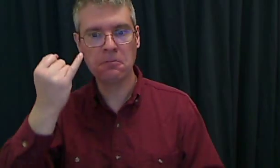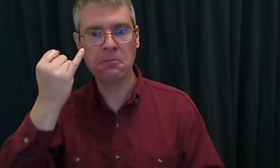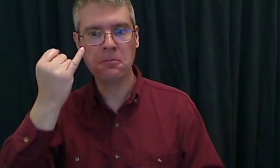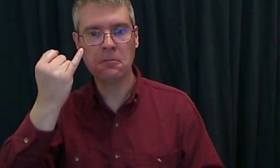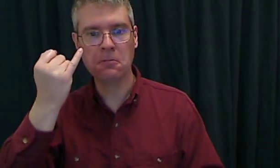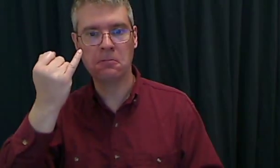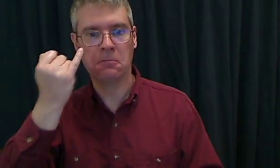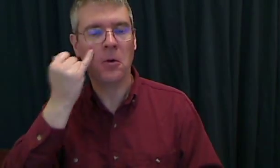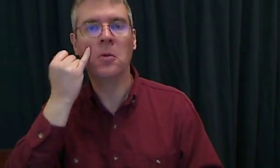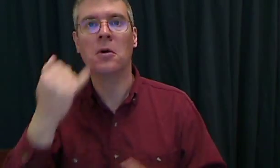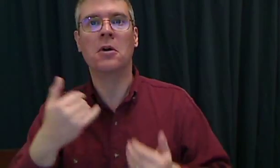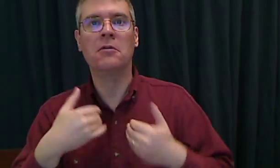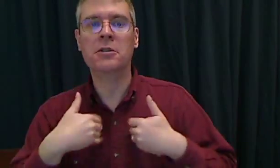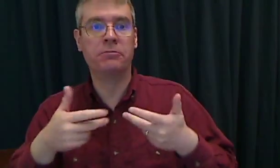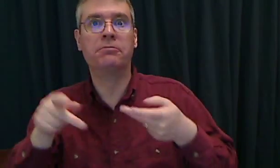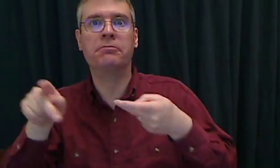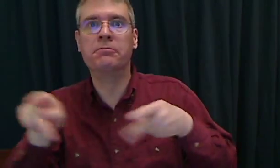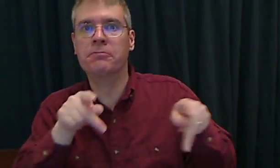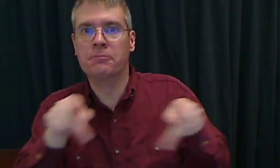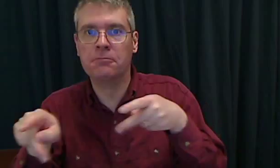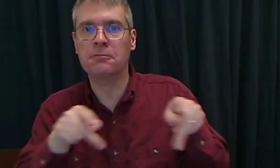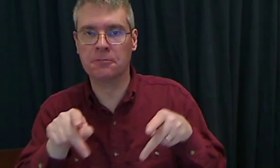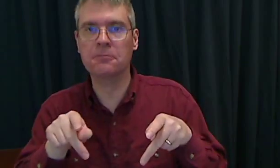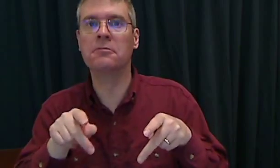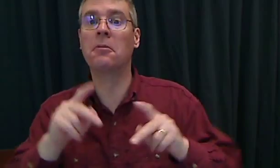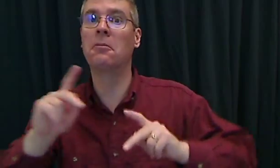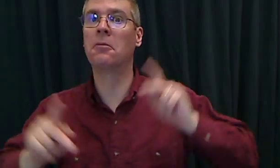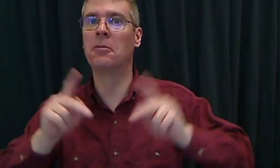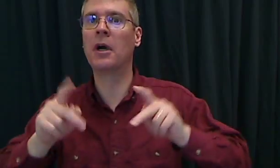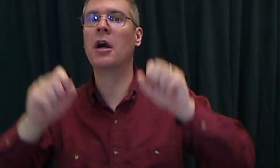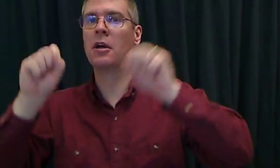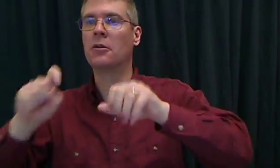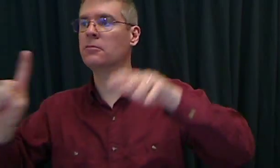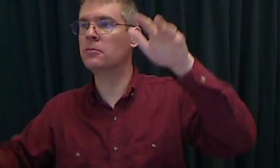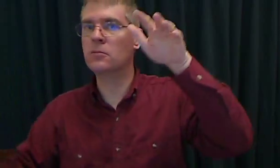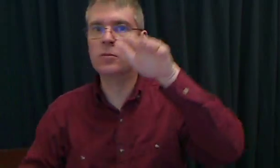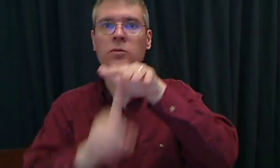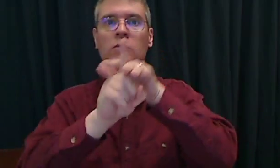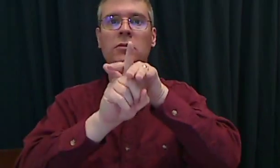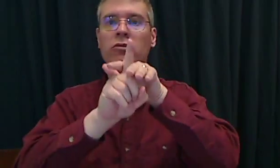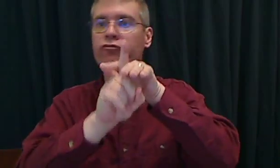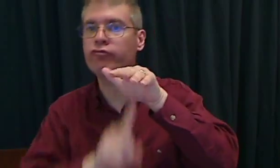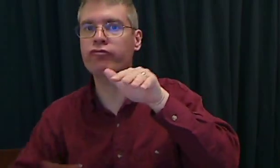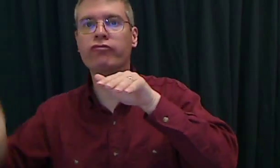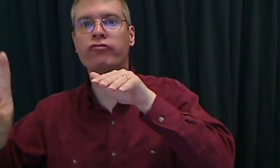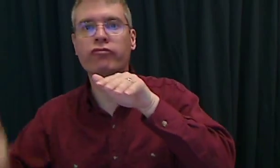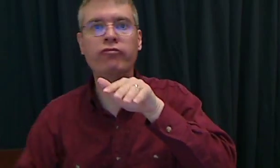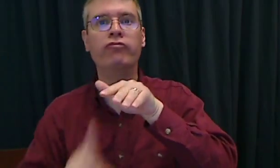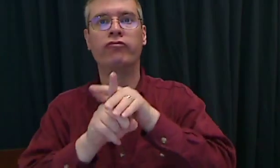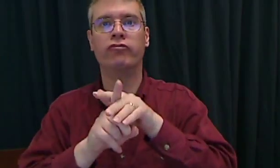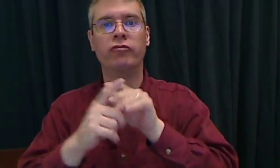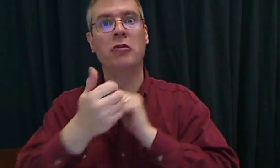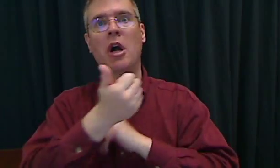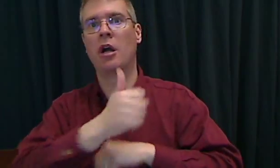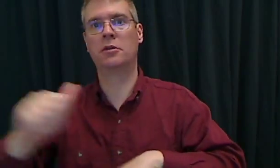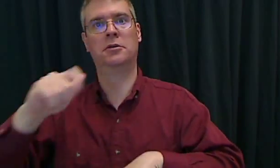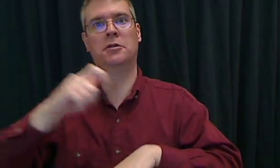Suppose you have a party where people can come and go as they please.